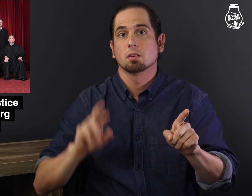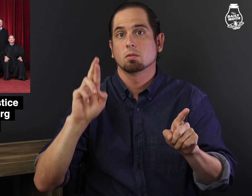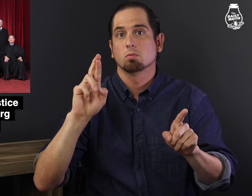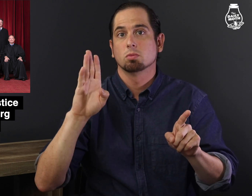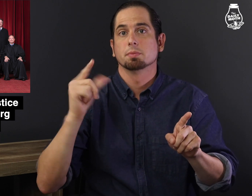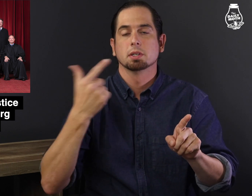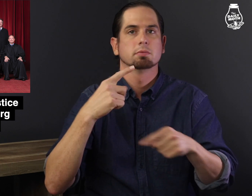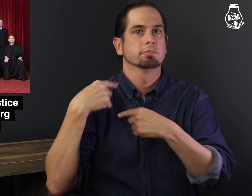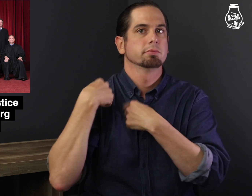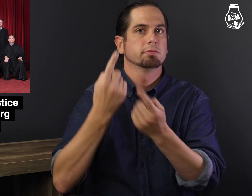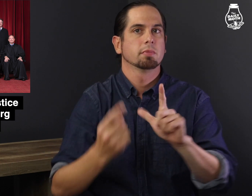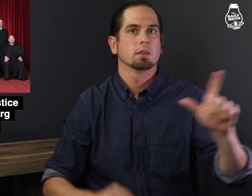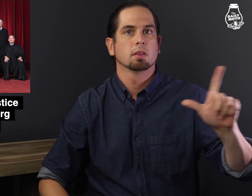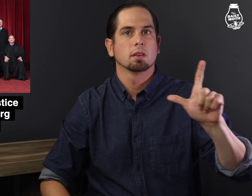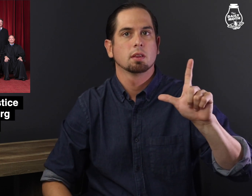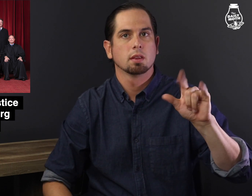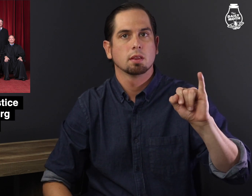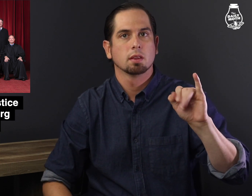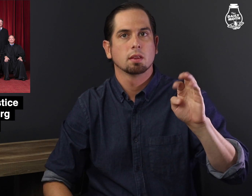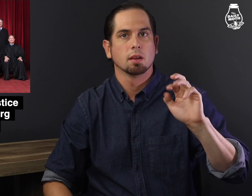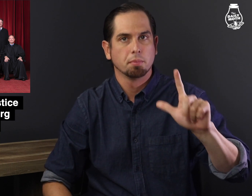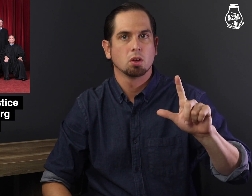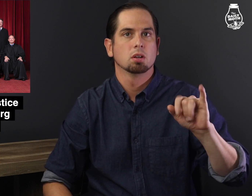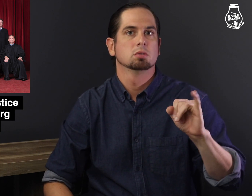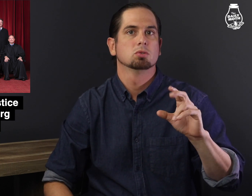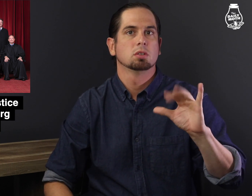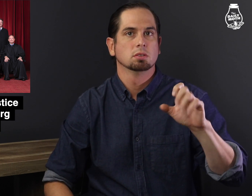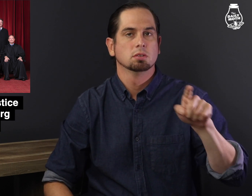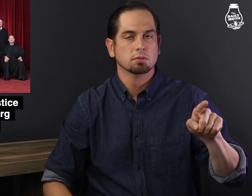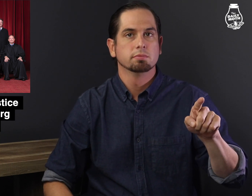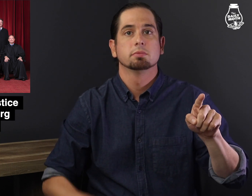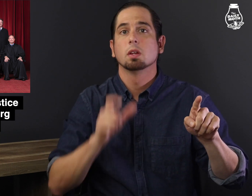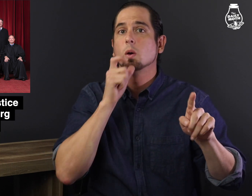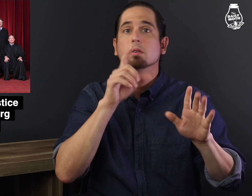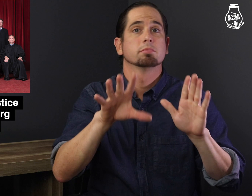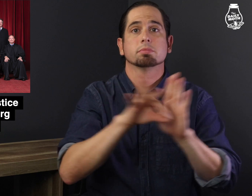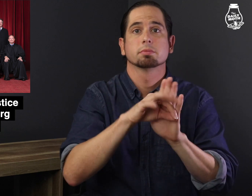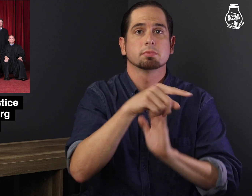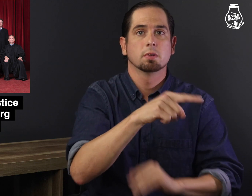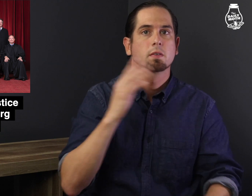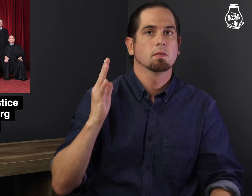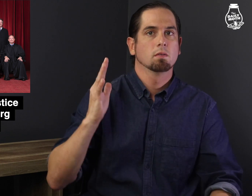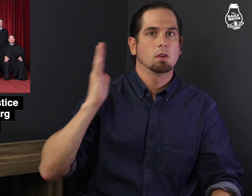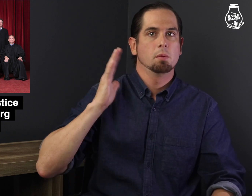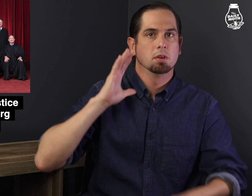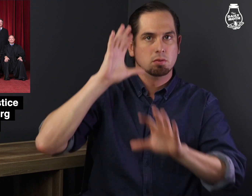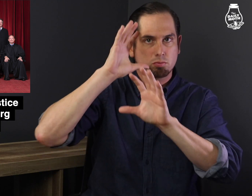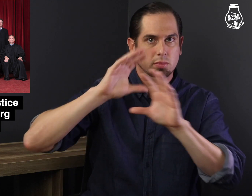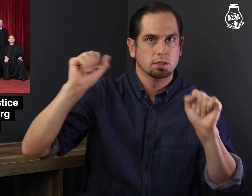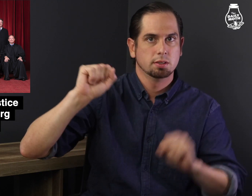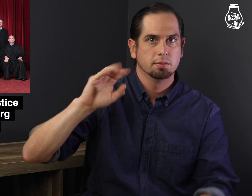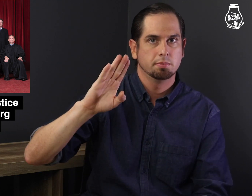RBG was a liberal justice appointed by former president